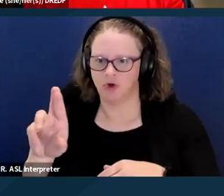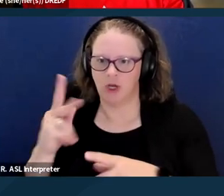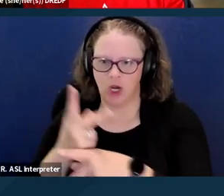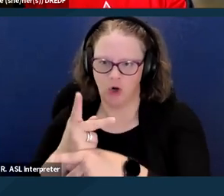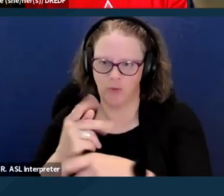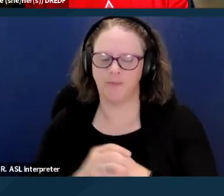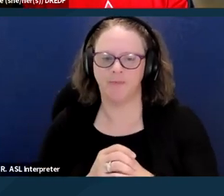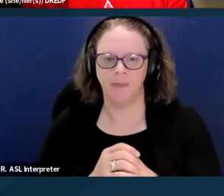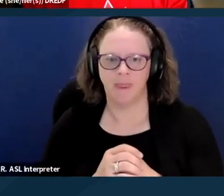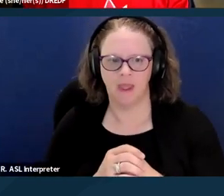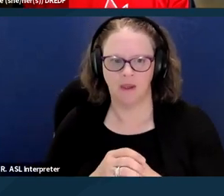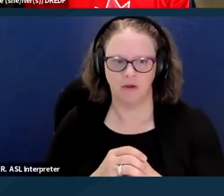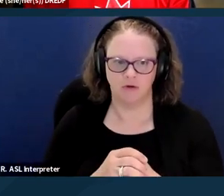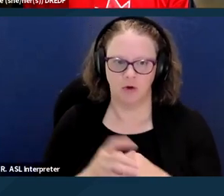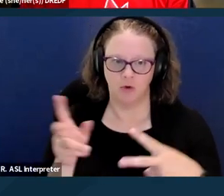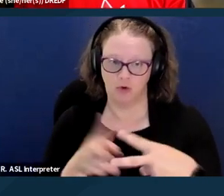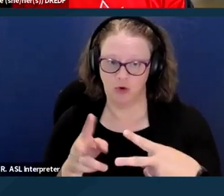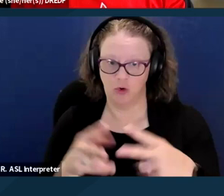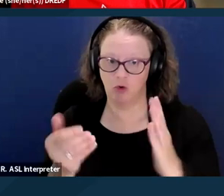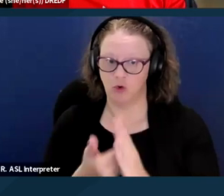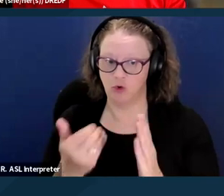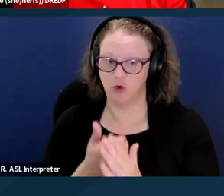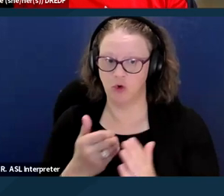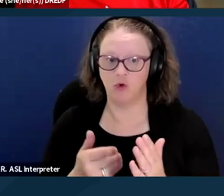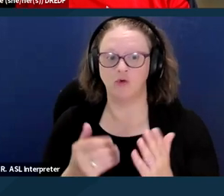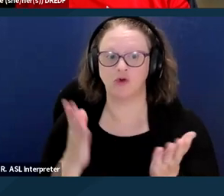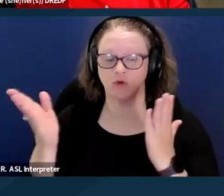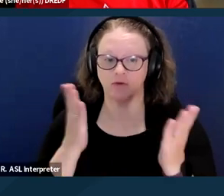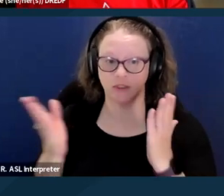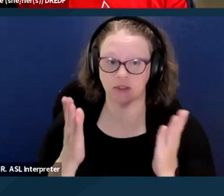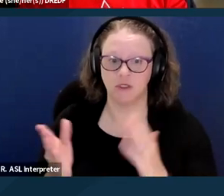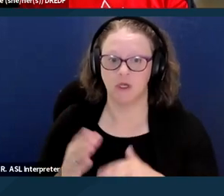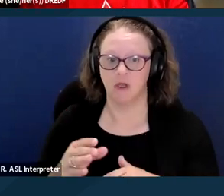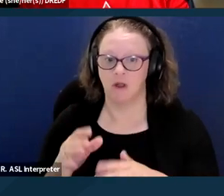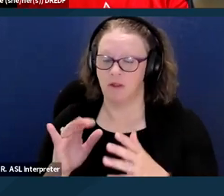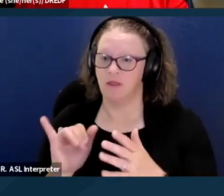that are of particular interest to the attorneys that are serving people with disabilities, your clients,